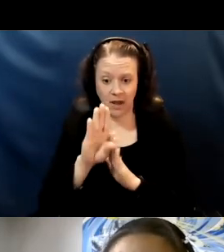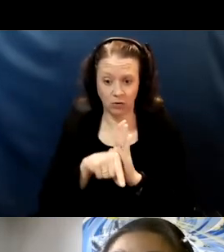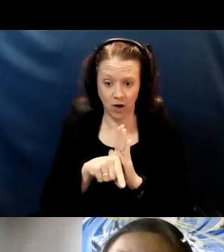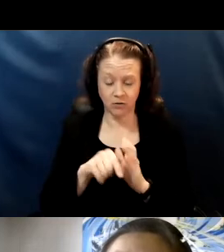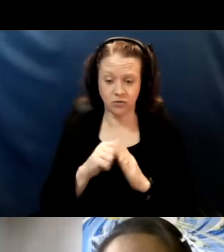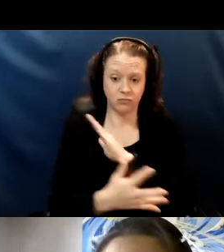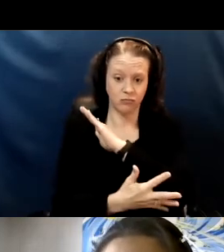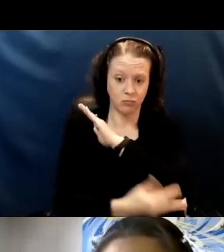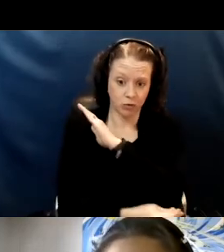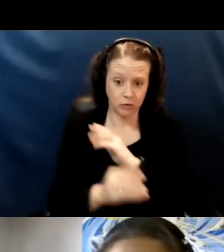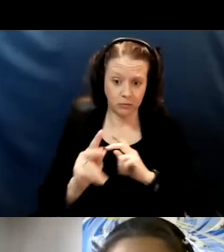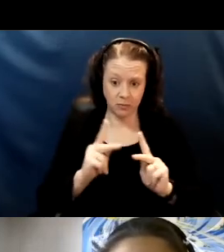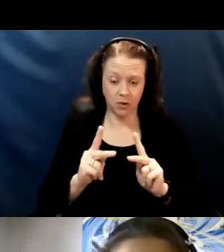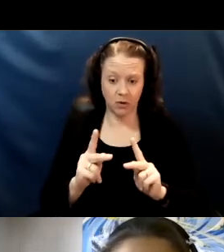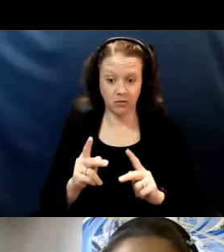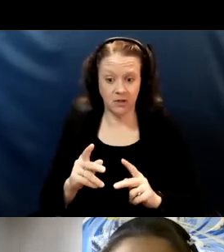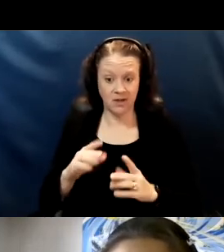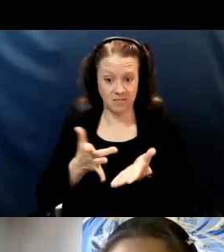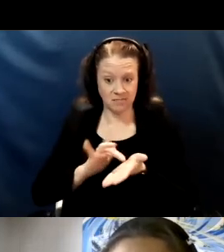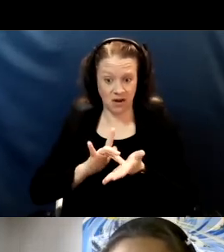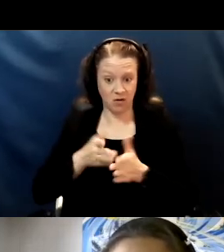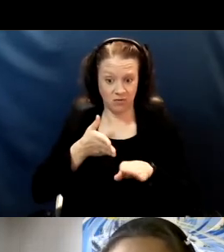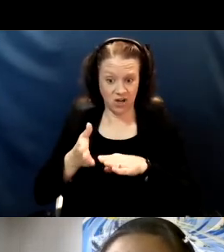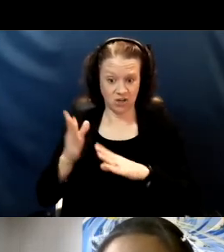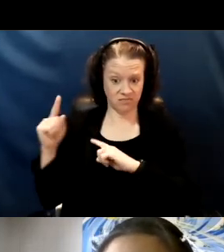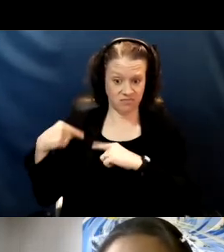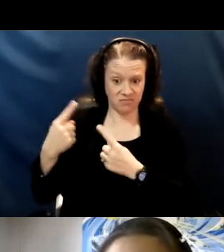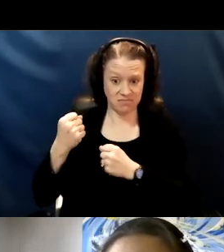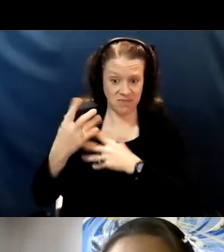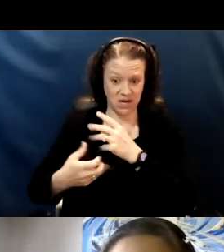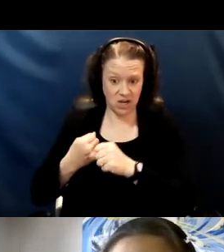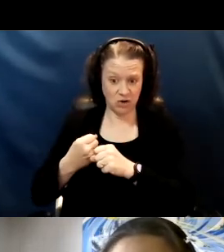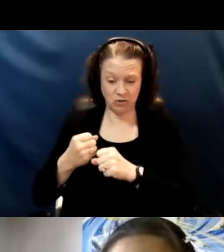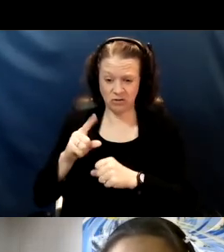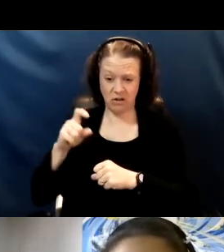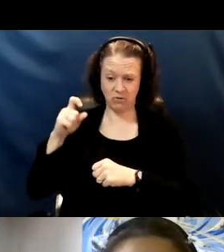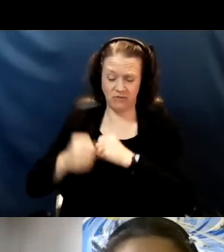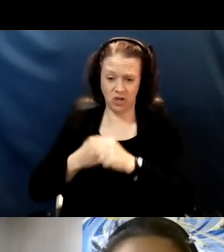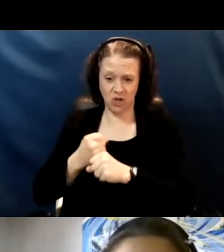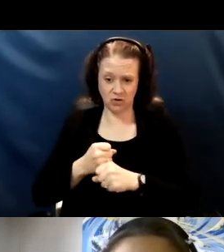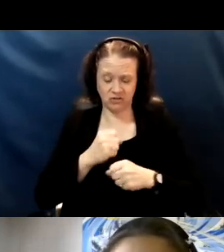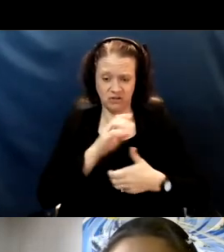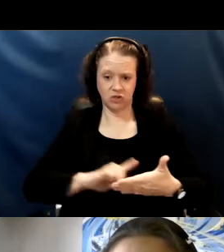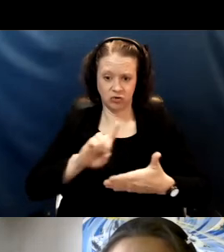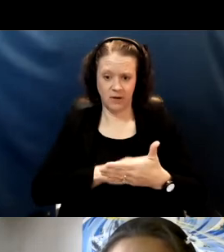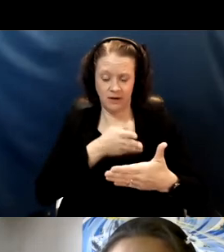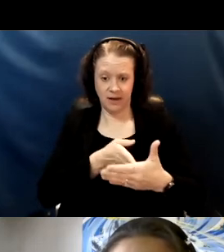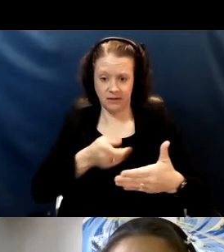have been discriminated against for years and centuries. And they've also been disproportionately impacted by the pandemic.